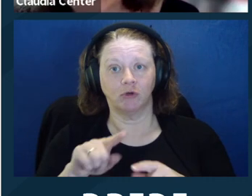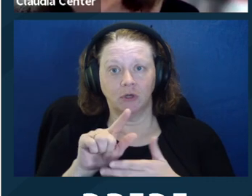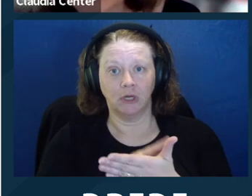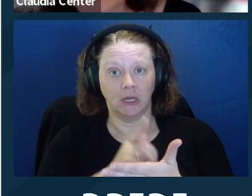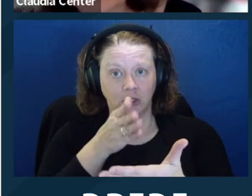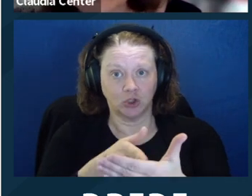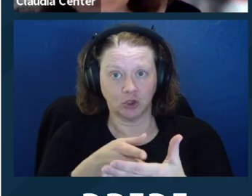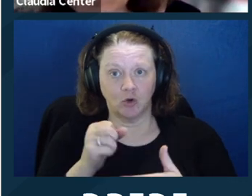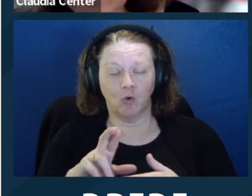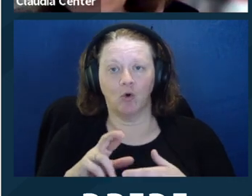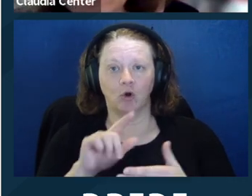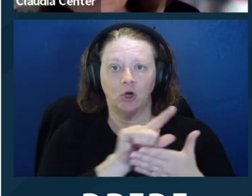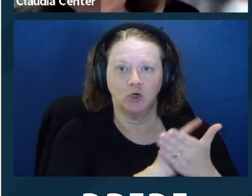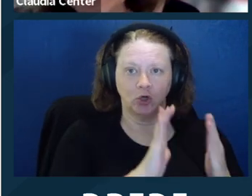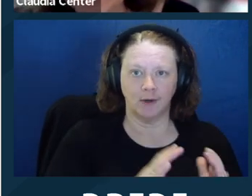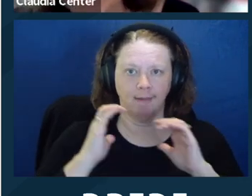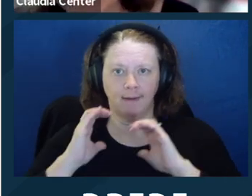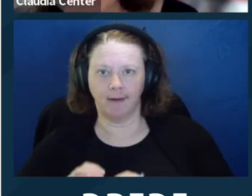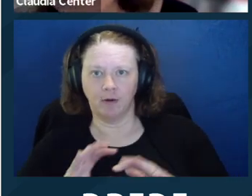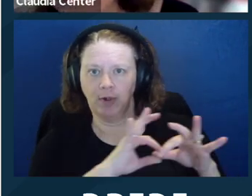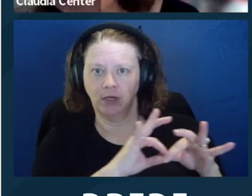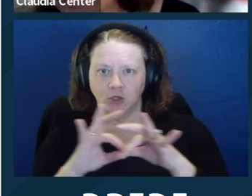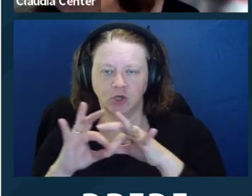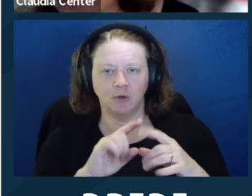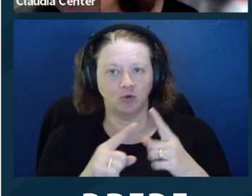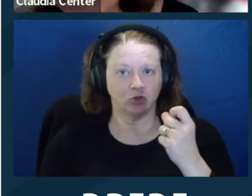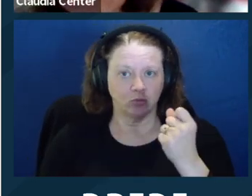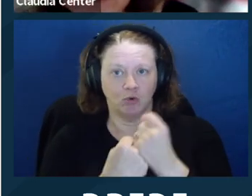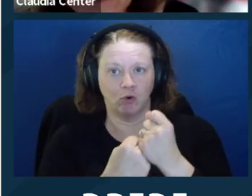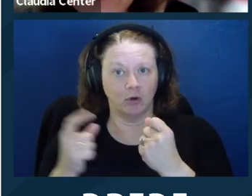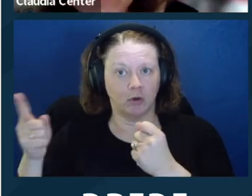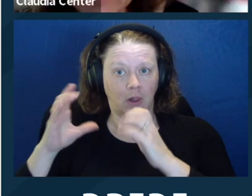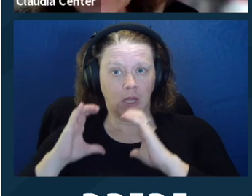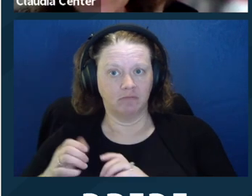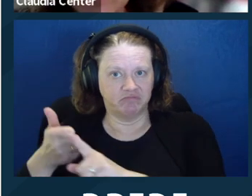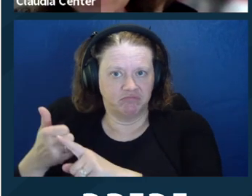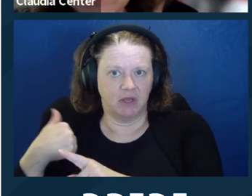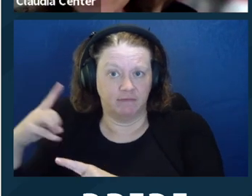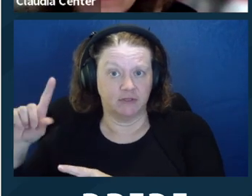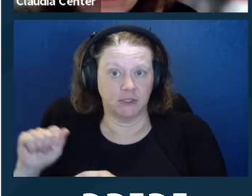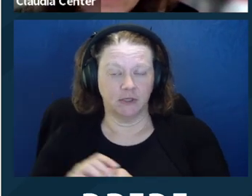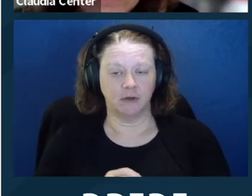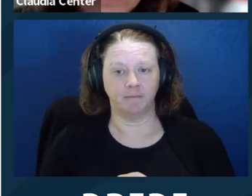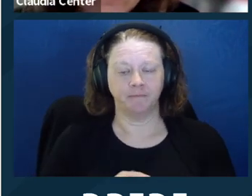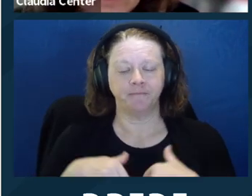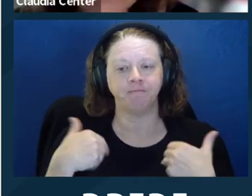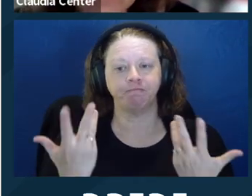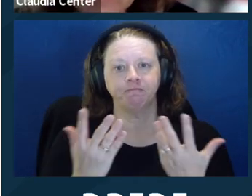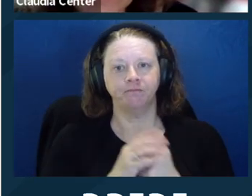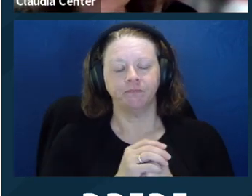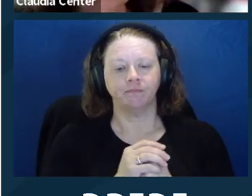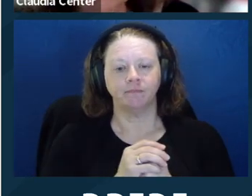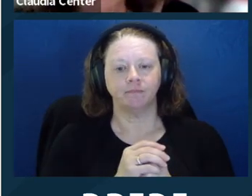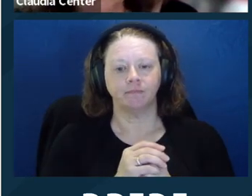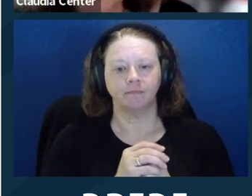So it's a tool that can be used in litigation, or in an attorney/client relationship to support